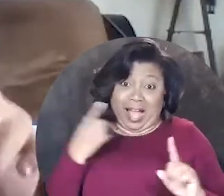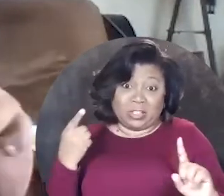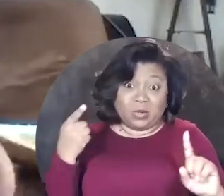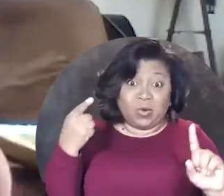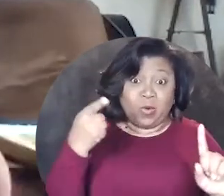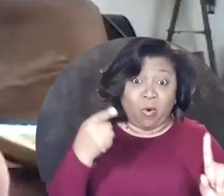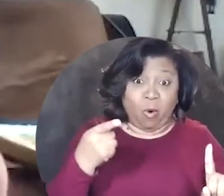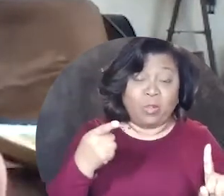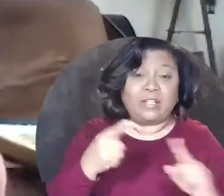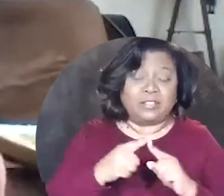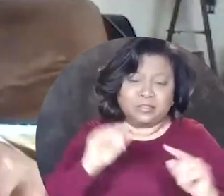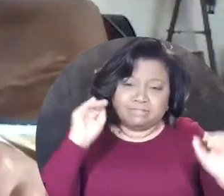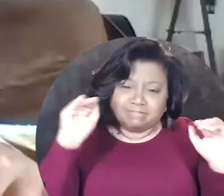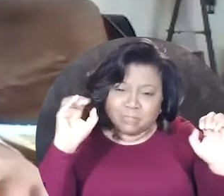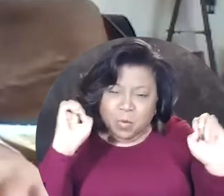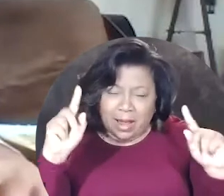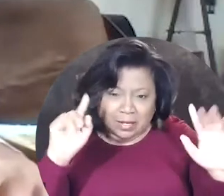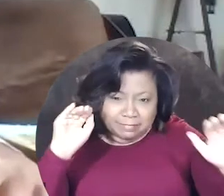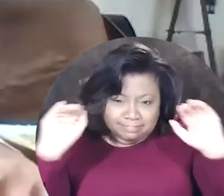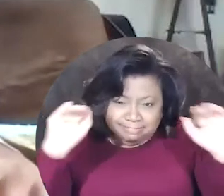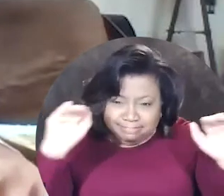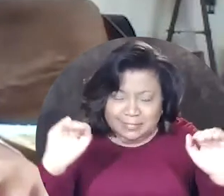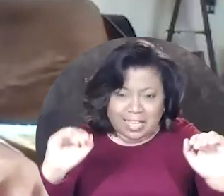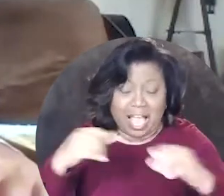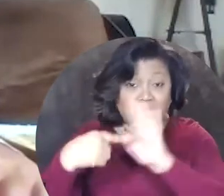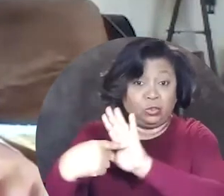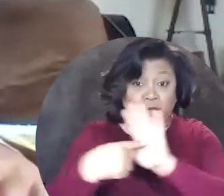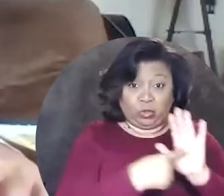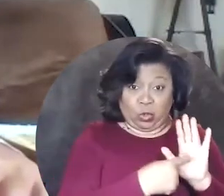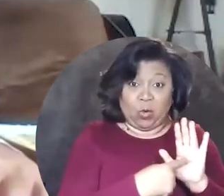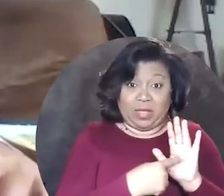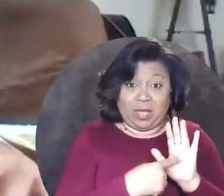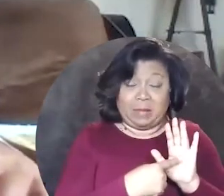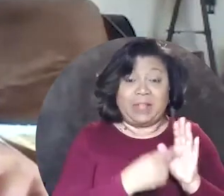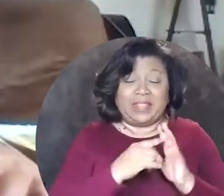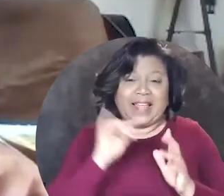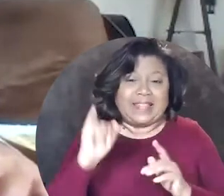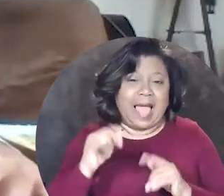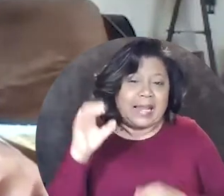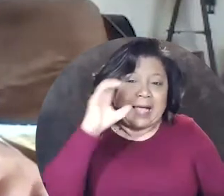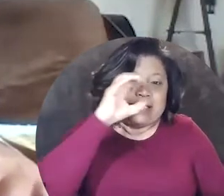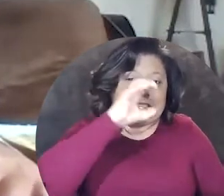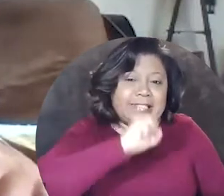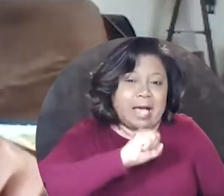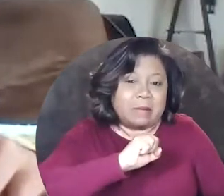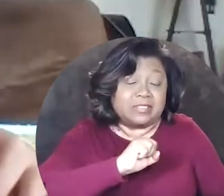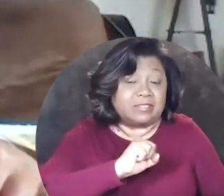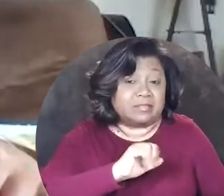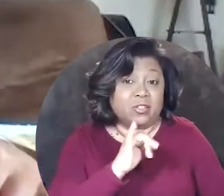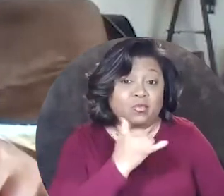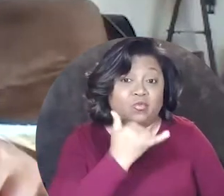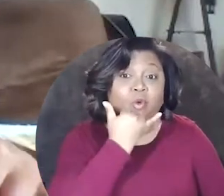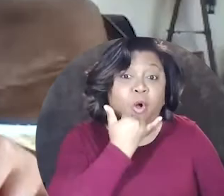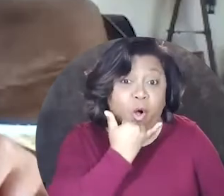my goal is to wake people up and shake them up and show them that that assumption is wrong